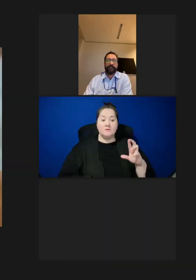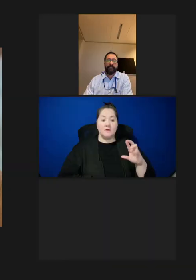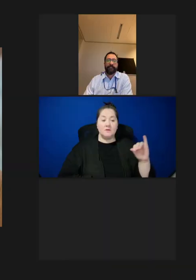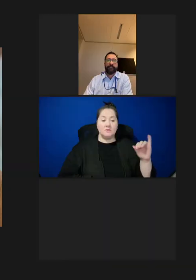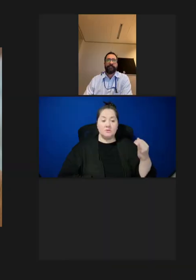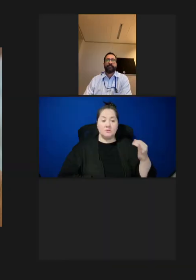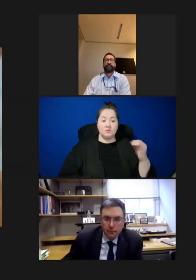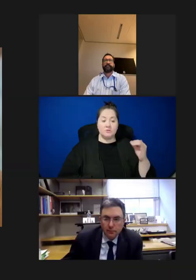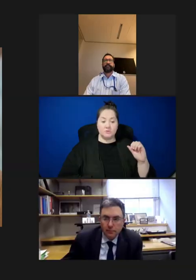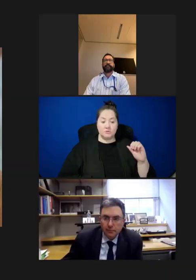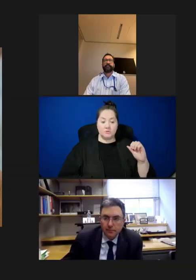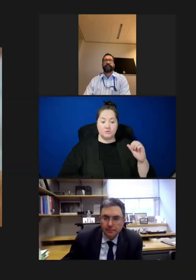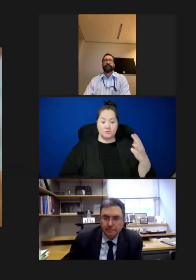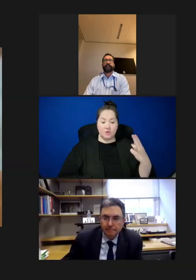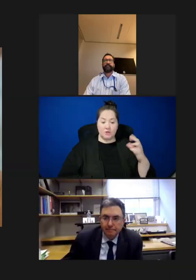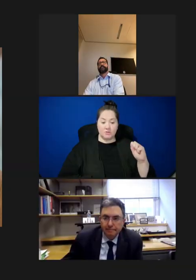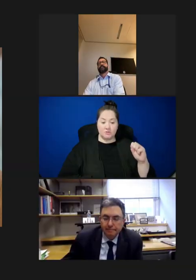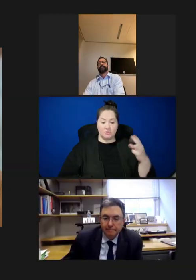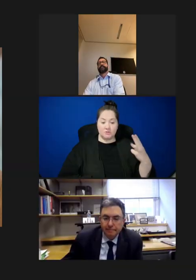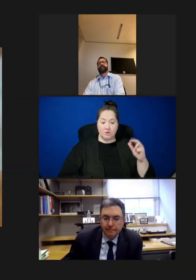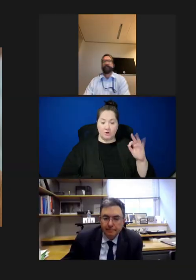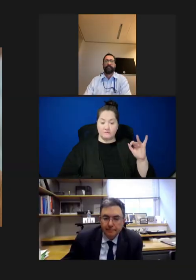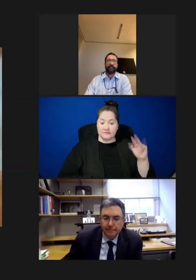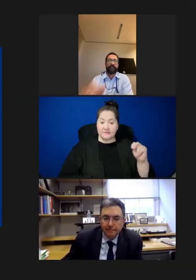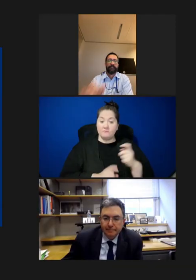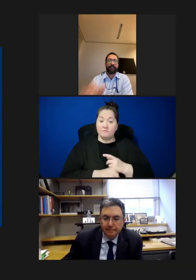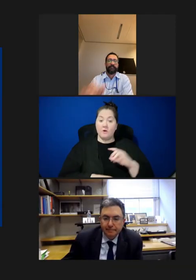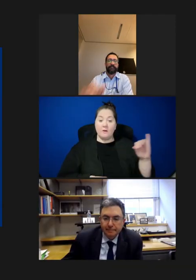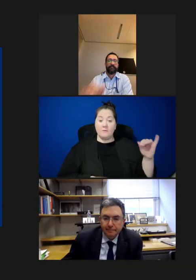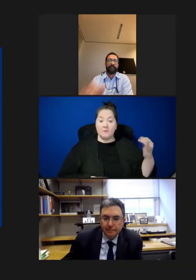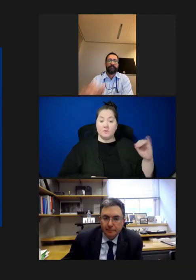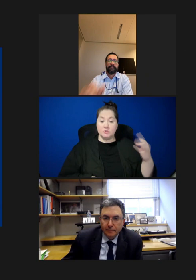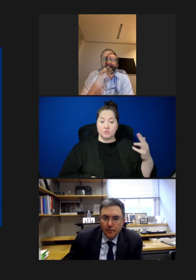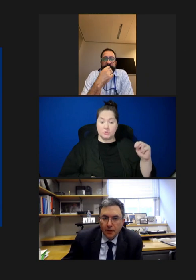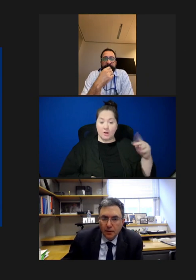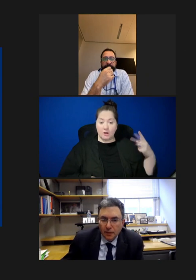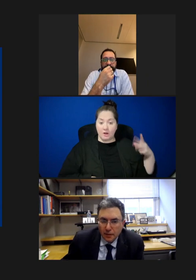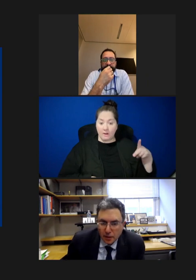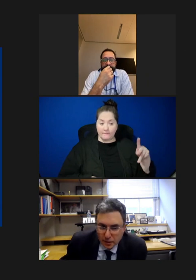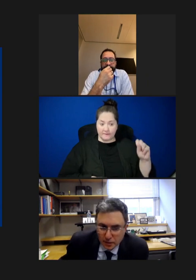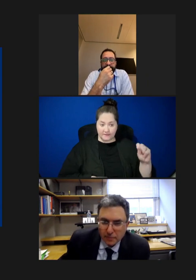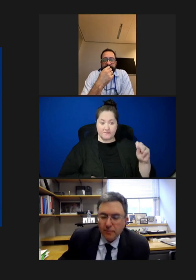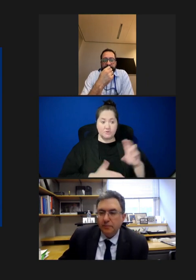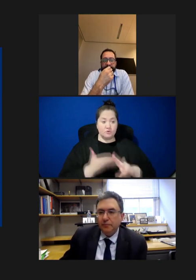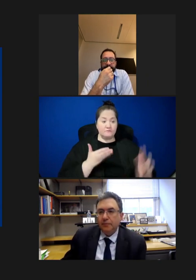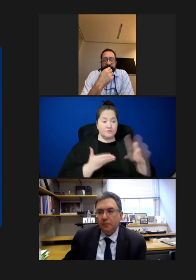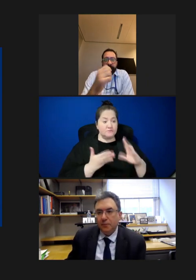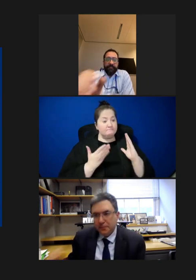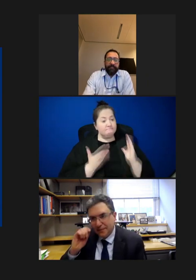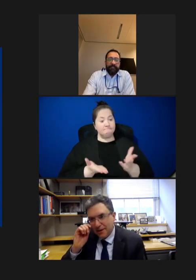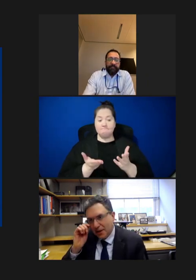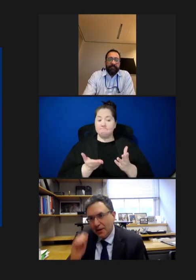from Johns Hopkins University. Sharfstein, your slides are up. You have the floor.